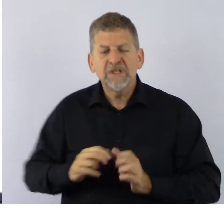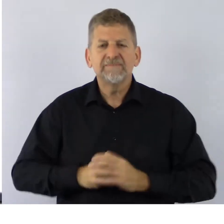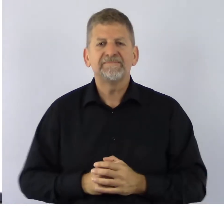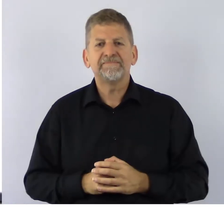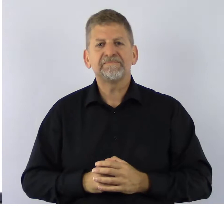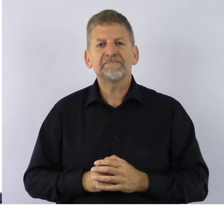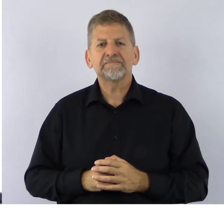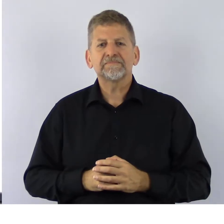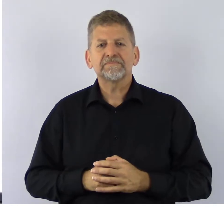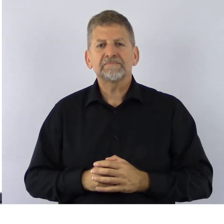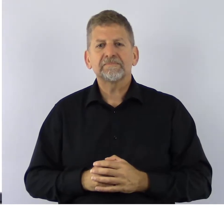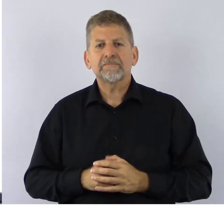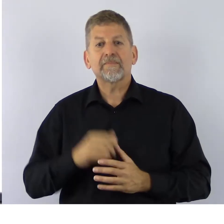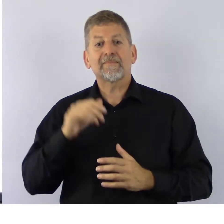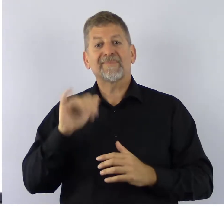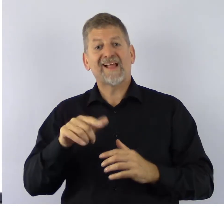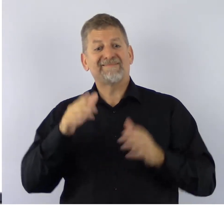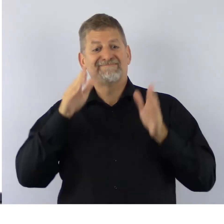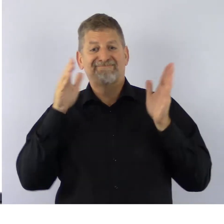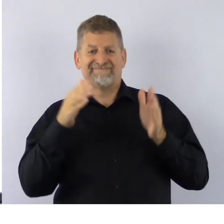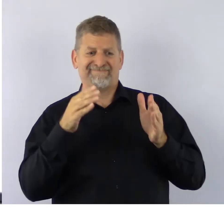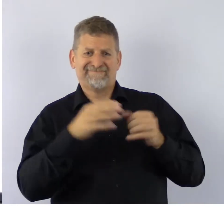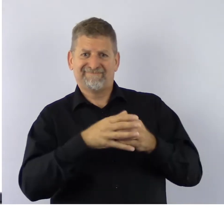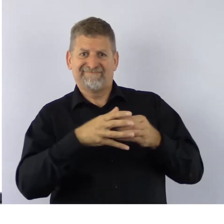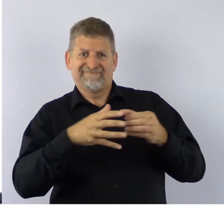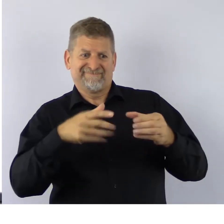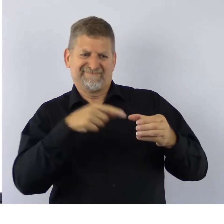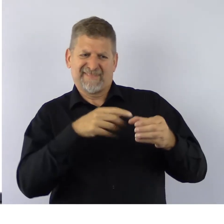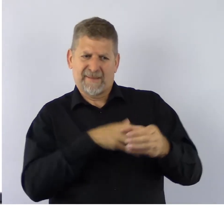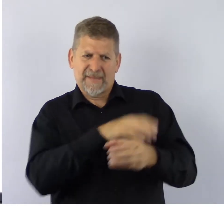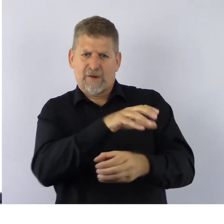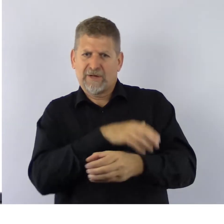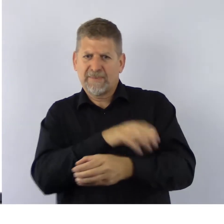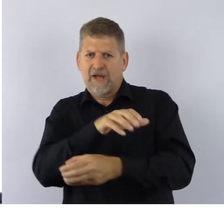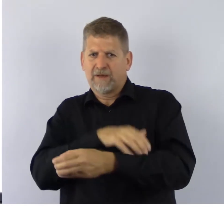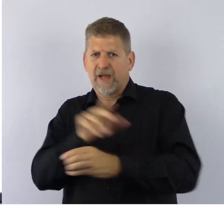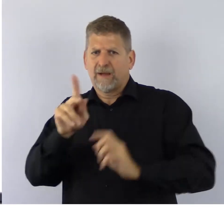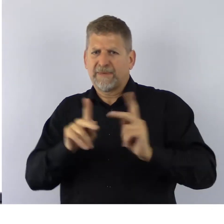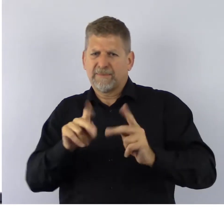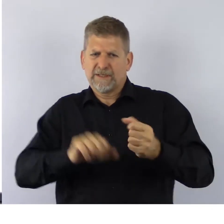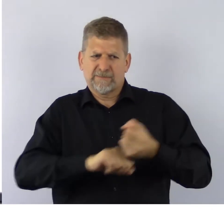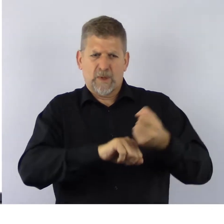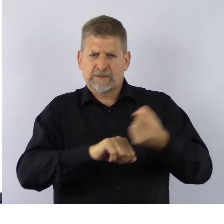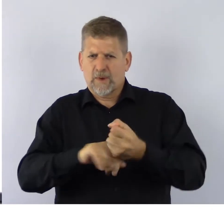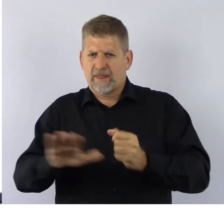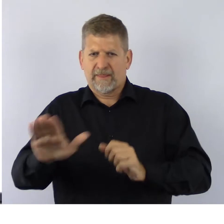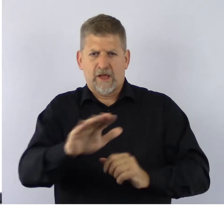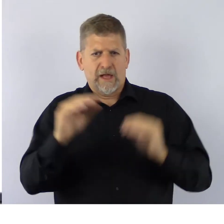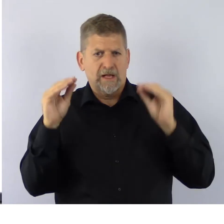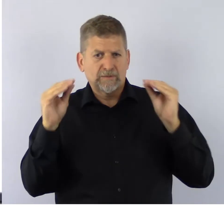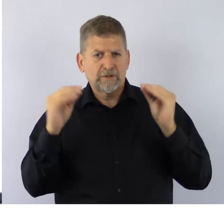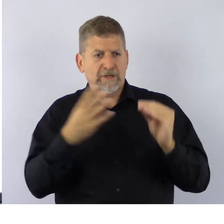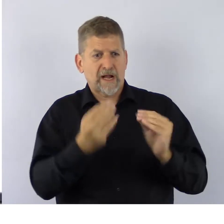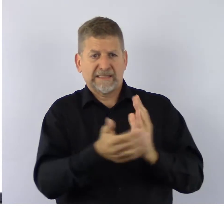Building on this focus to empower people by supporting their education and skills development,